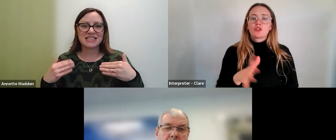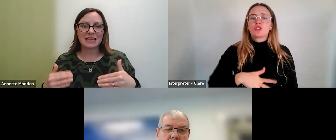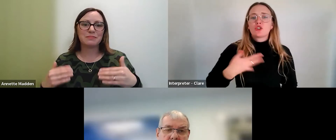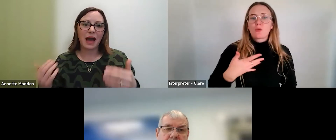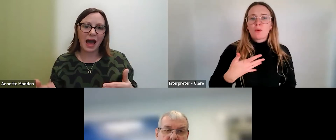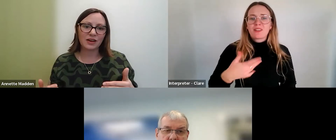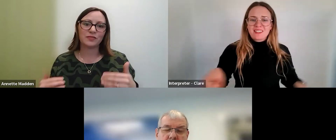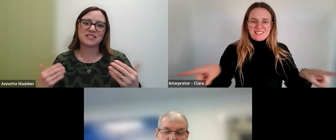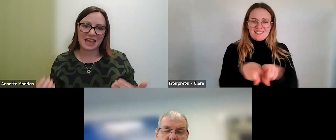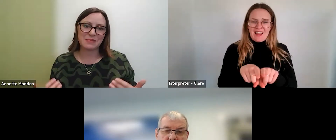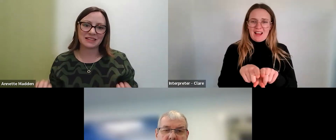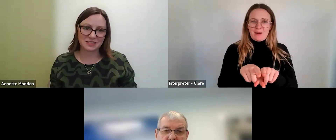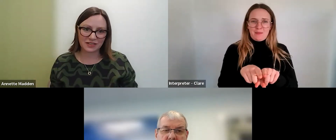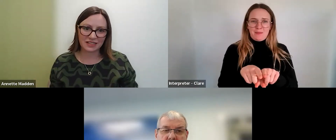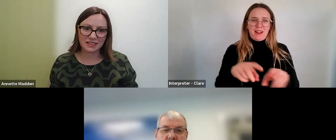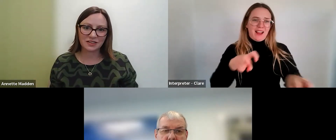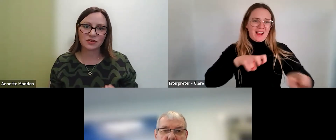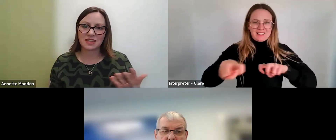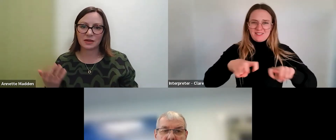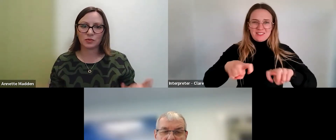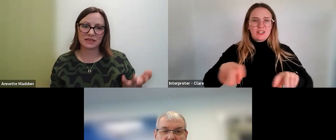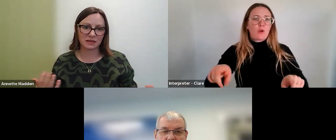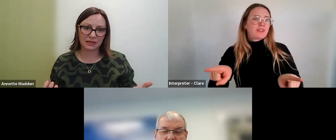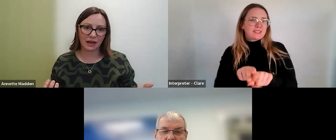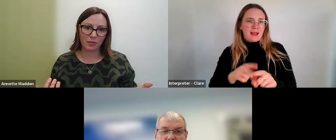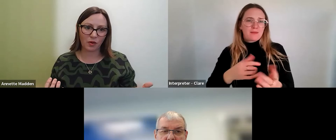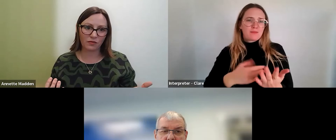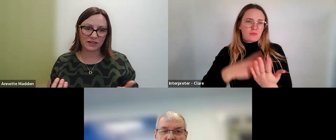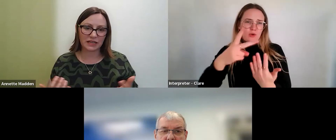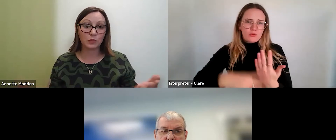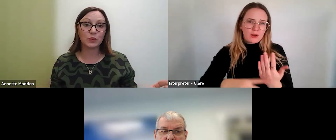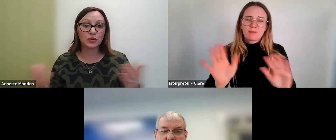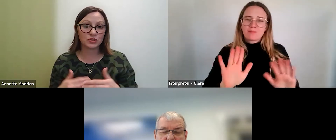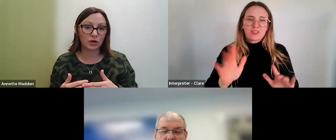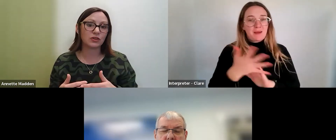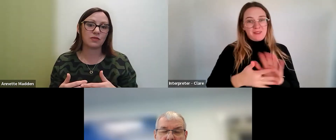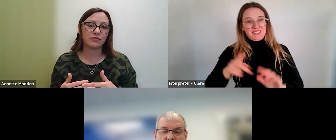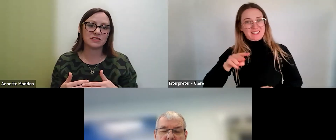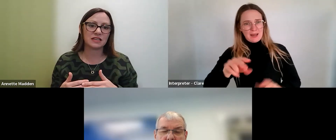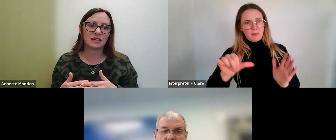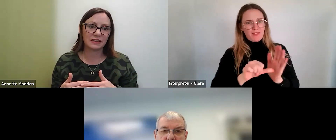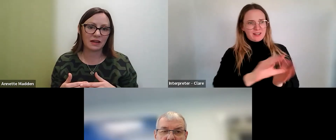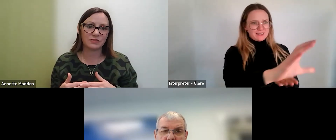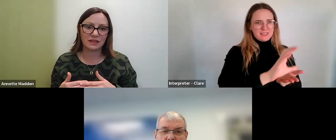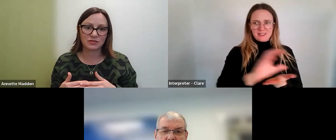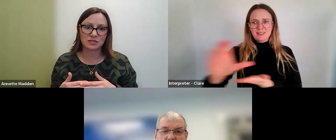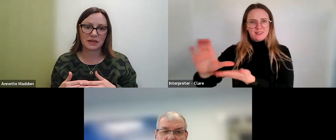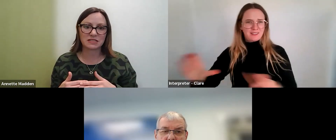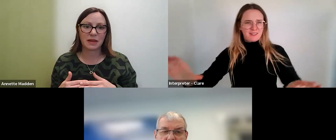same part of the same activity. 'Cause then it would be a doubling up of funding and we could do a cross referencing in that respect to make